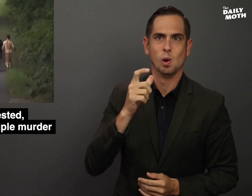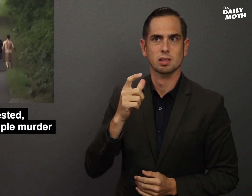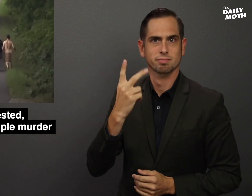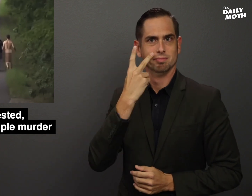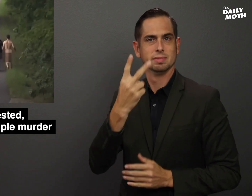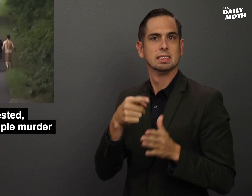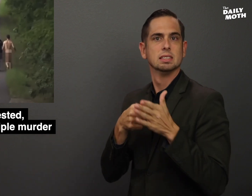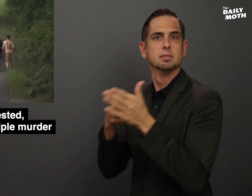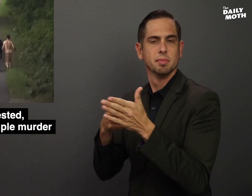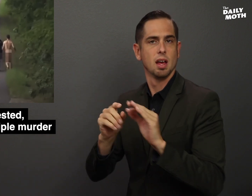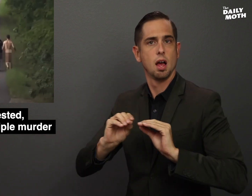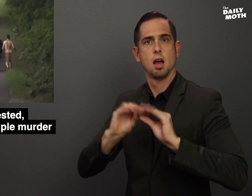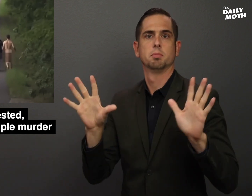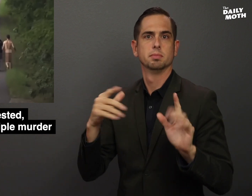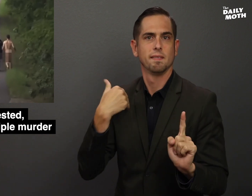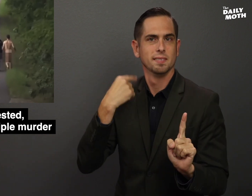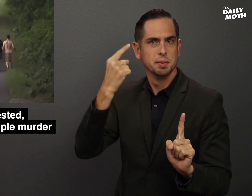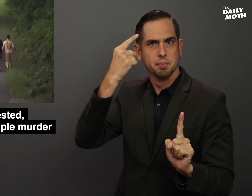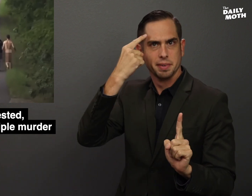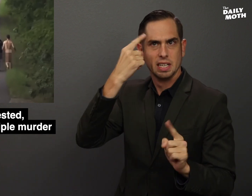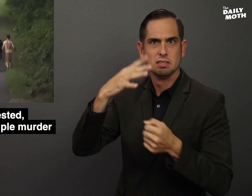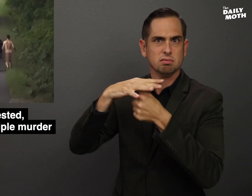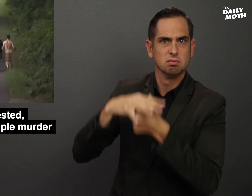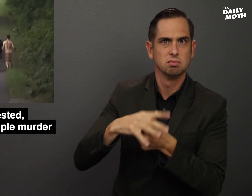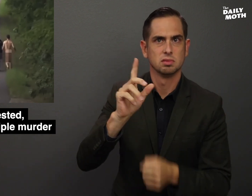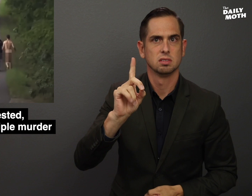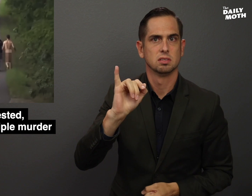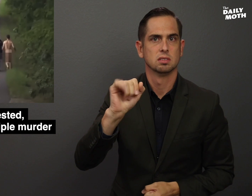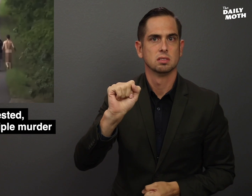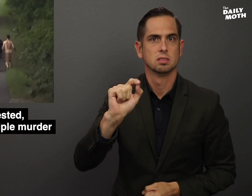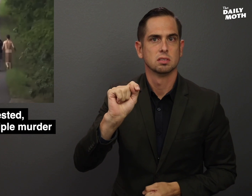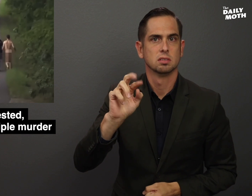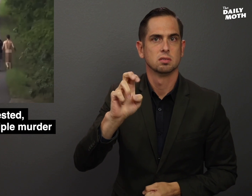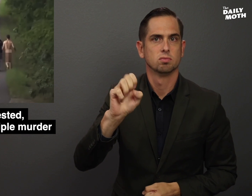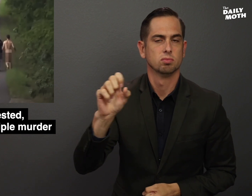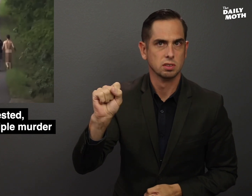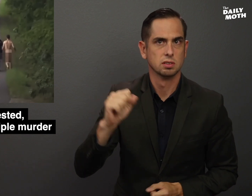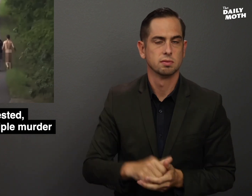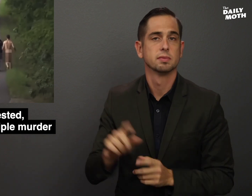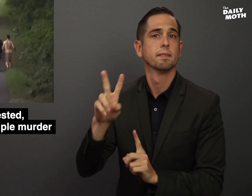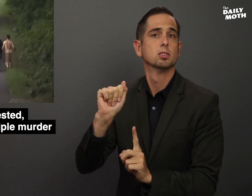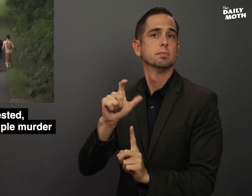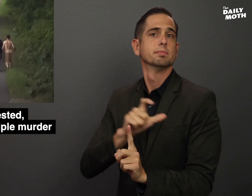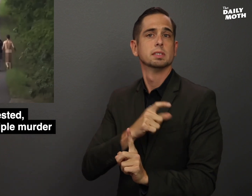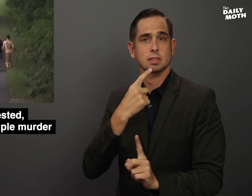who is displaying obvious mental distress and pointed out